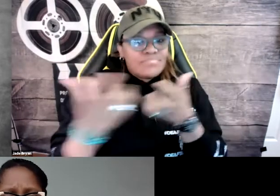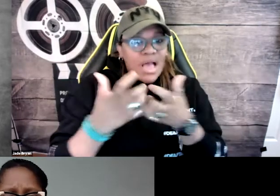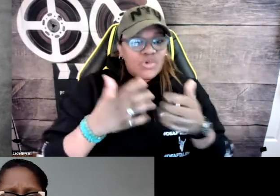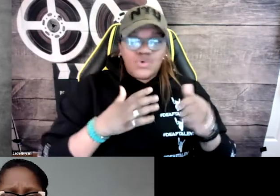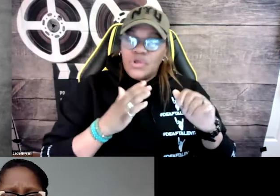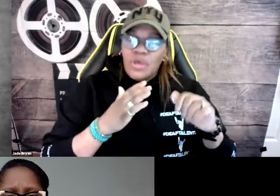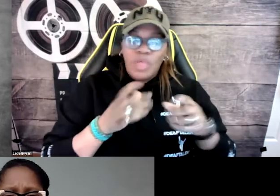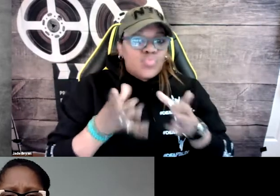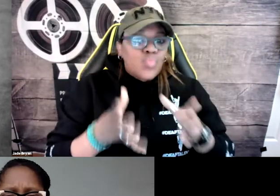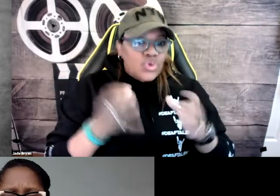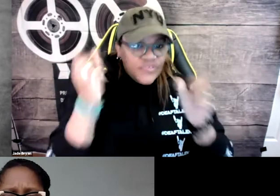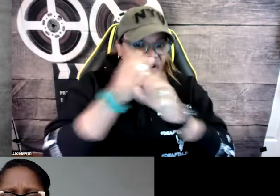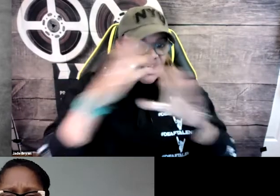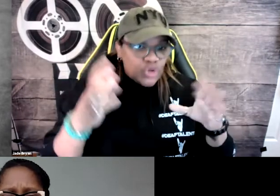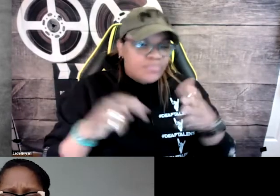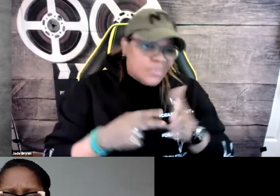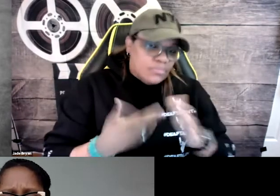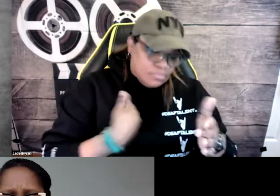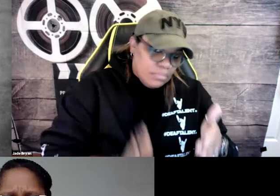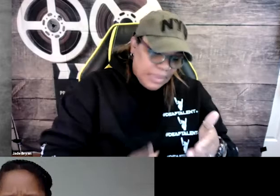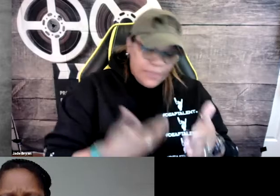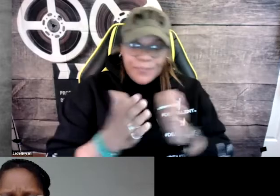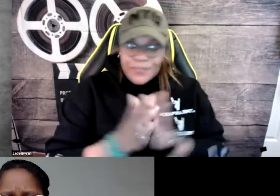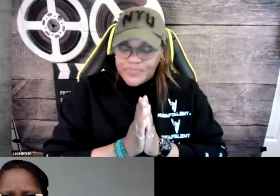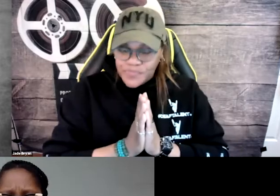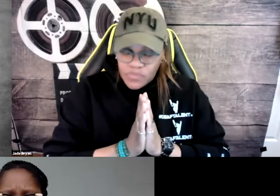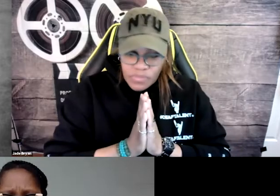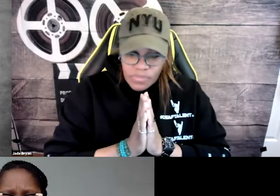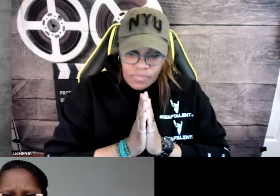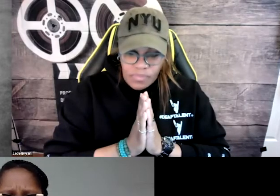And so oftentimes it's not an exact match,